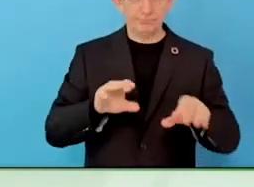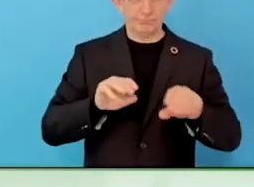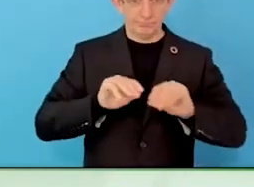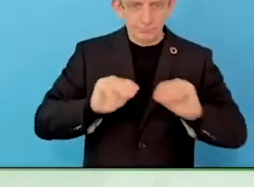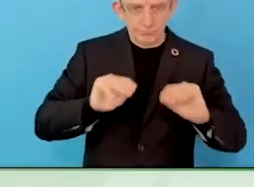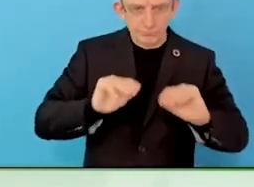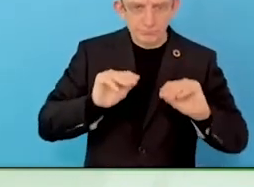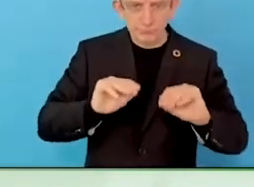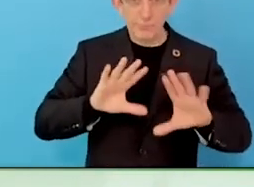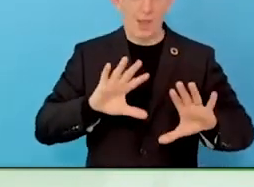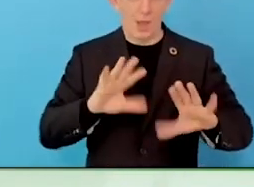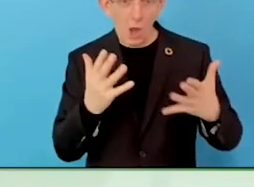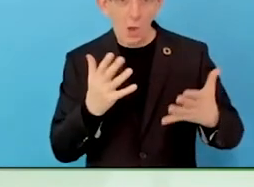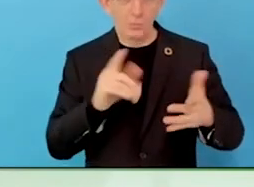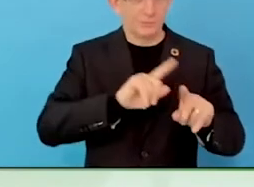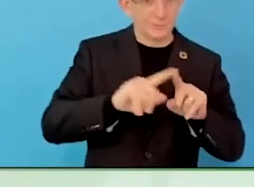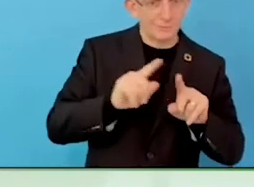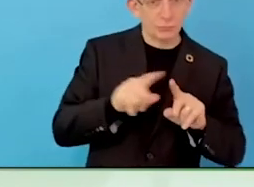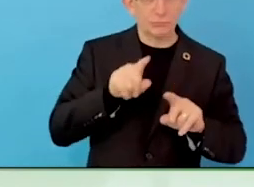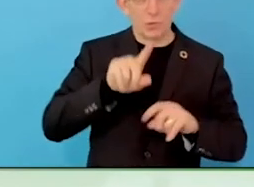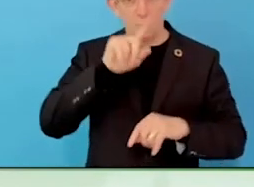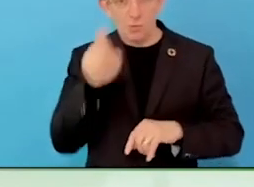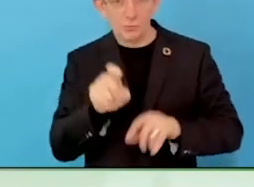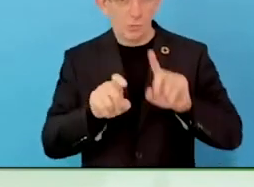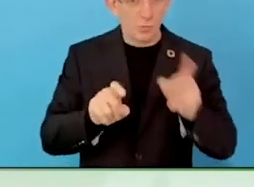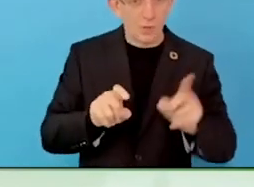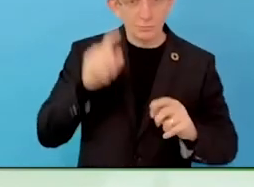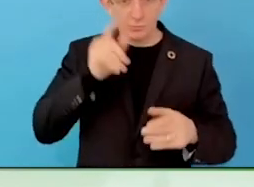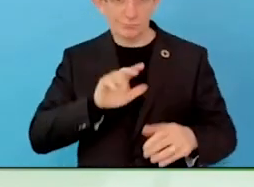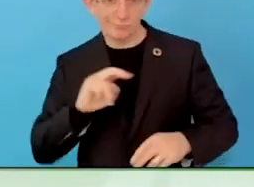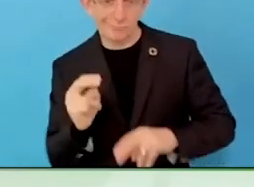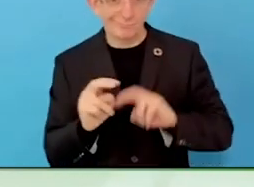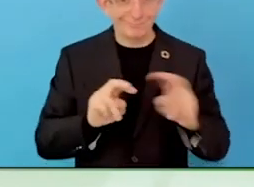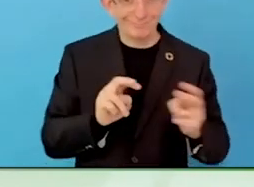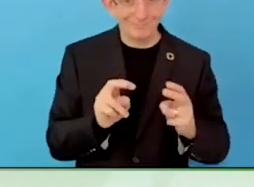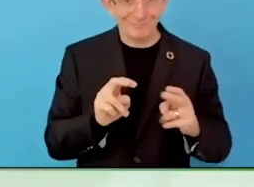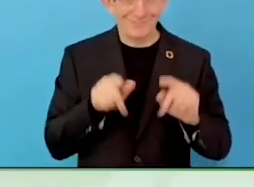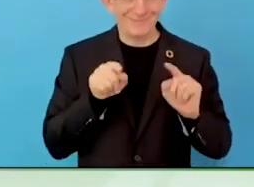Are you still getting 80% into jobs? Training a lot so far.